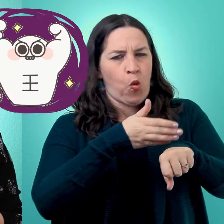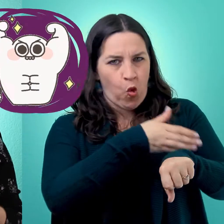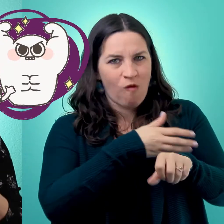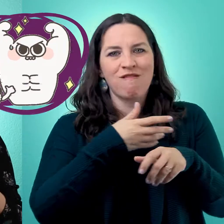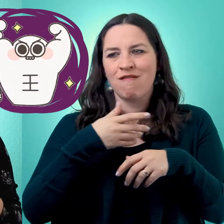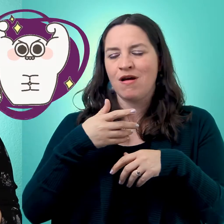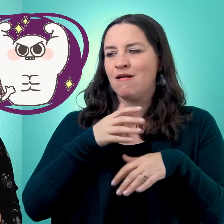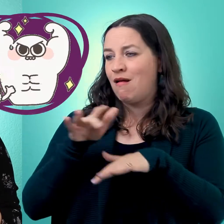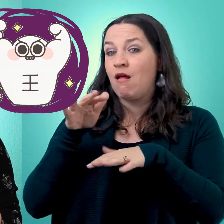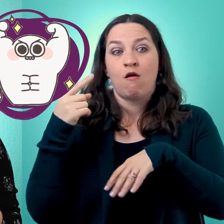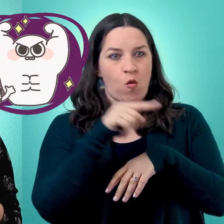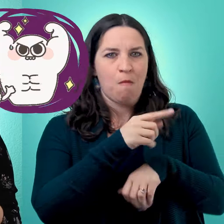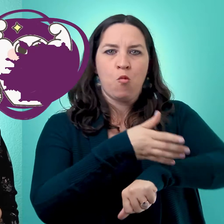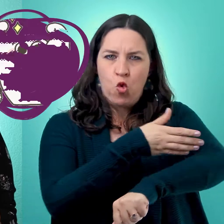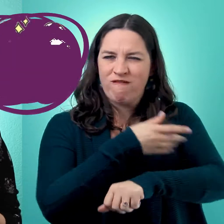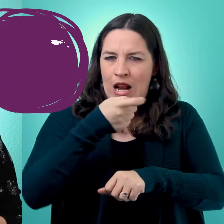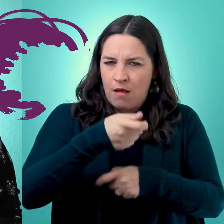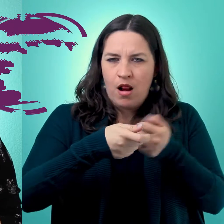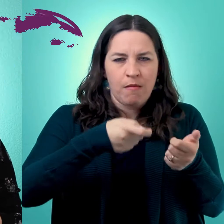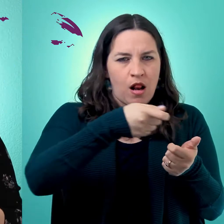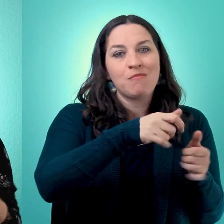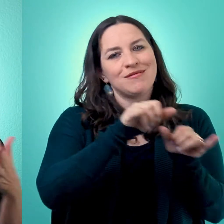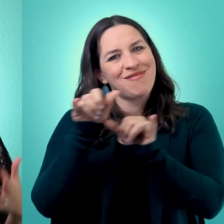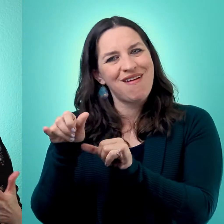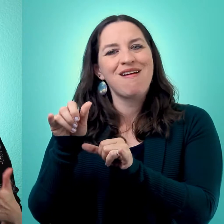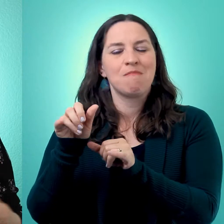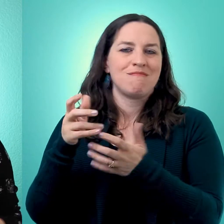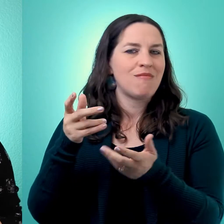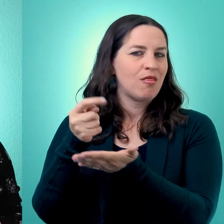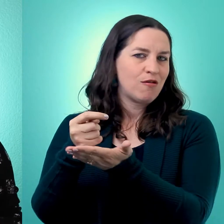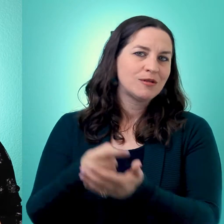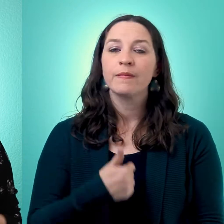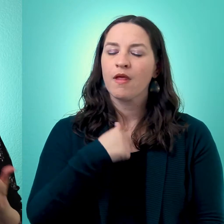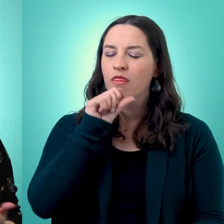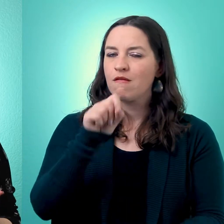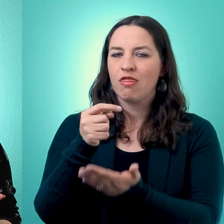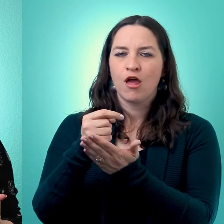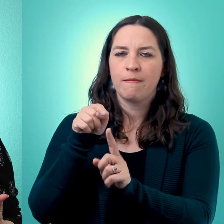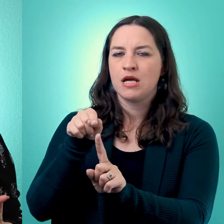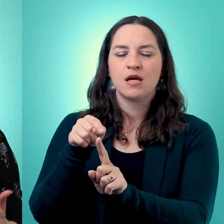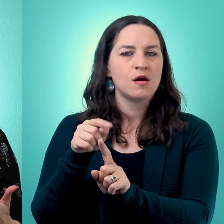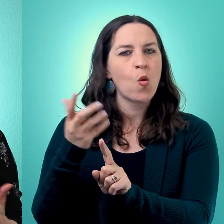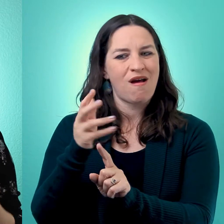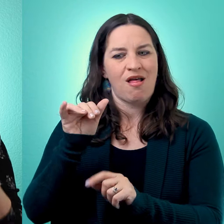working through a little bit every time, and that's what's going to bring you to a broader understanding. One of my favorite things about therapy is that it's